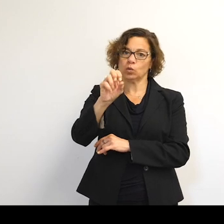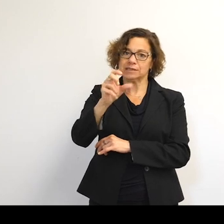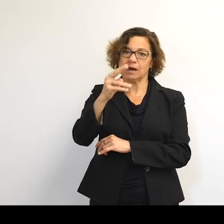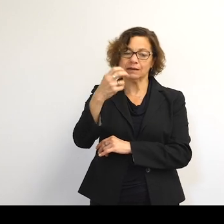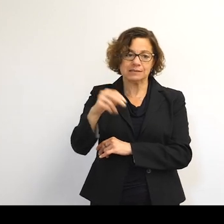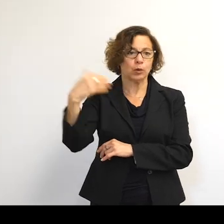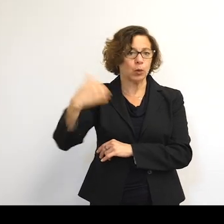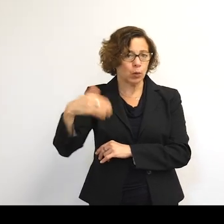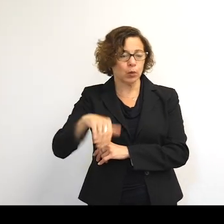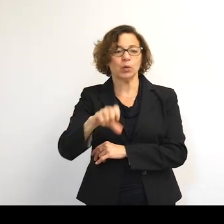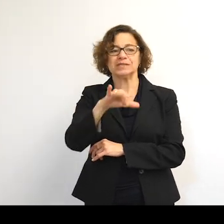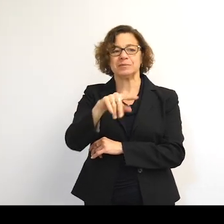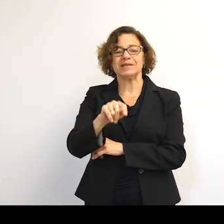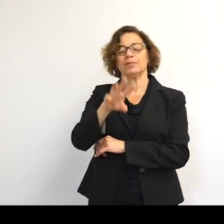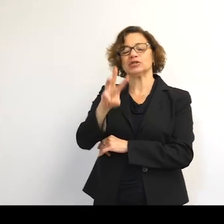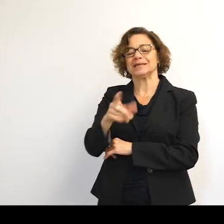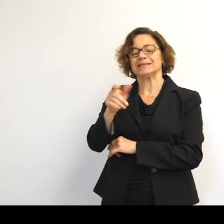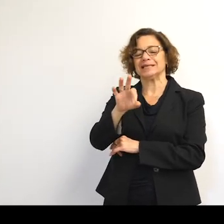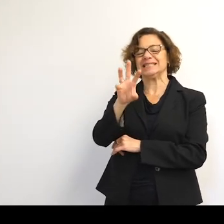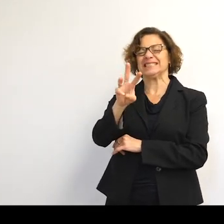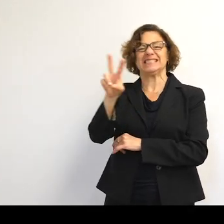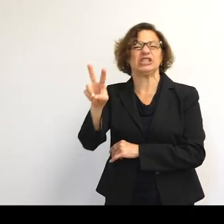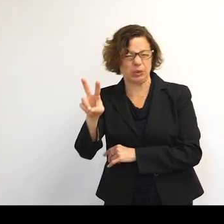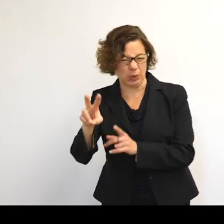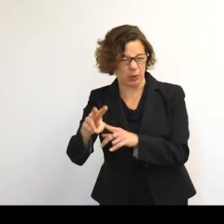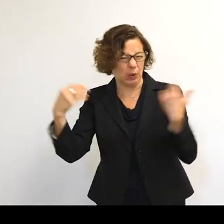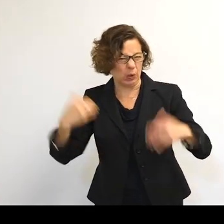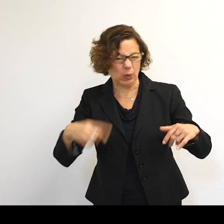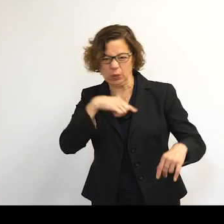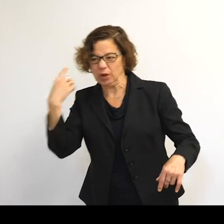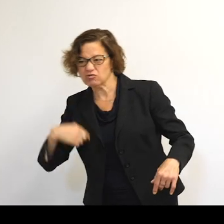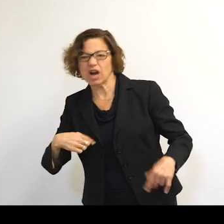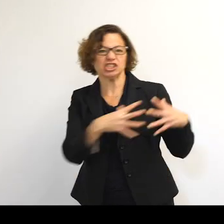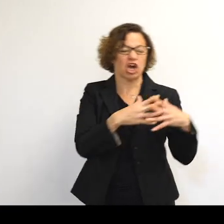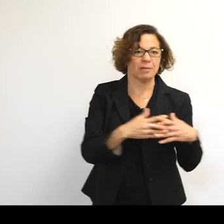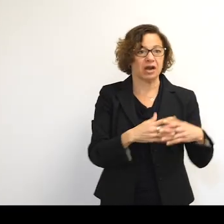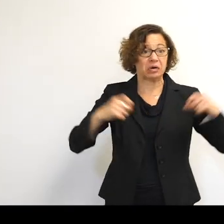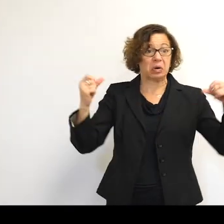September 6, 1962. So you can imagine the scene when people going about their daily business